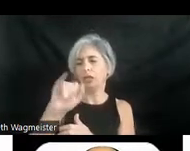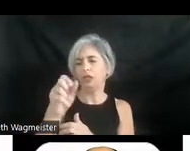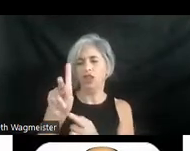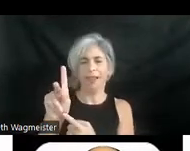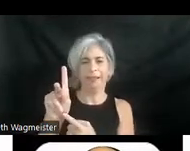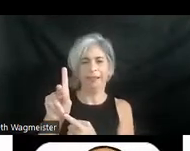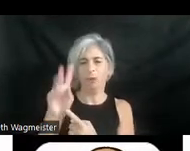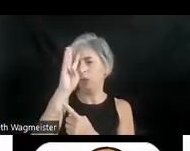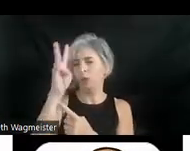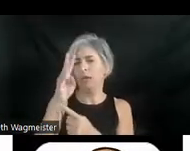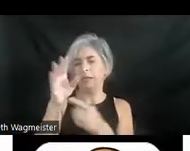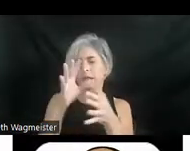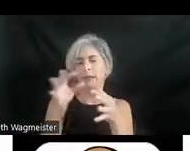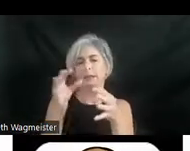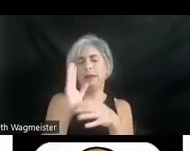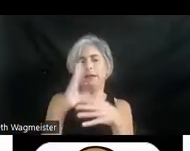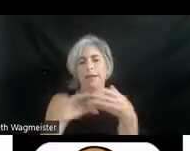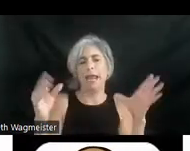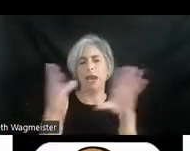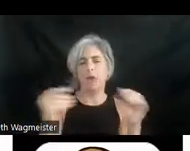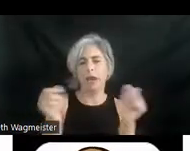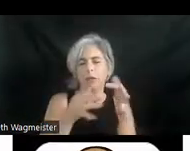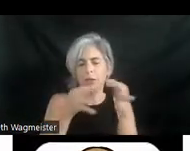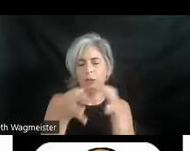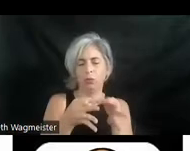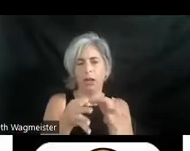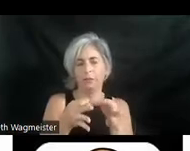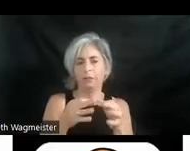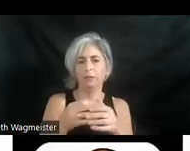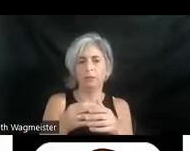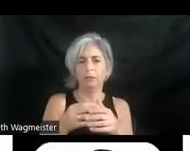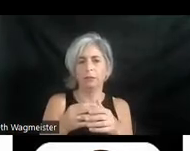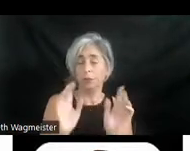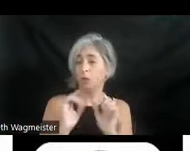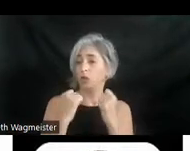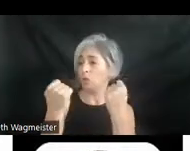a narrator that describes as it goes along. >> Up to the drive-thru window of a donut